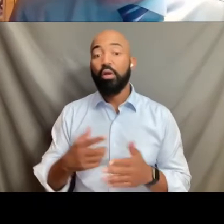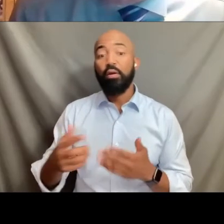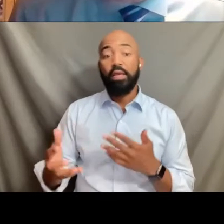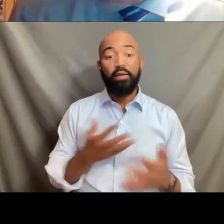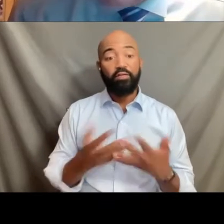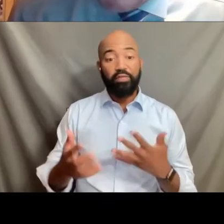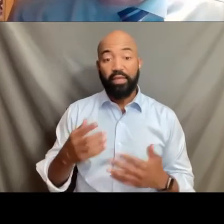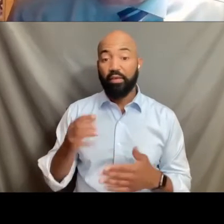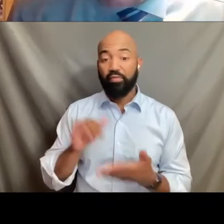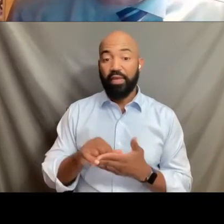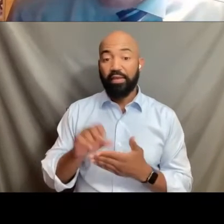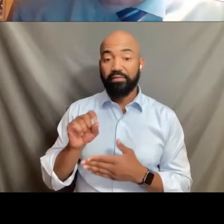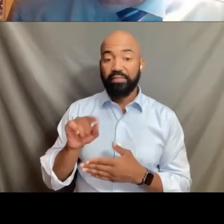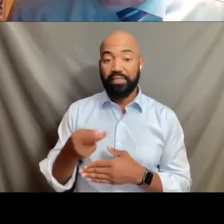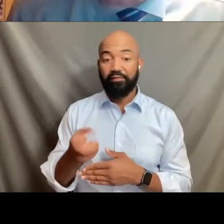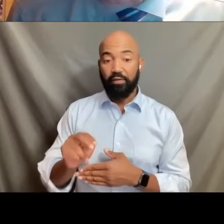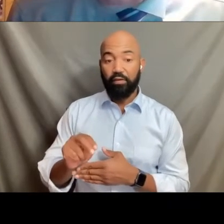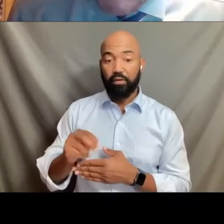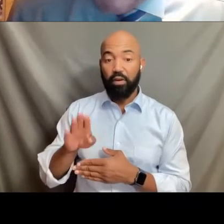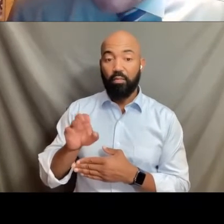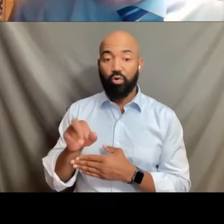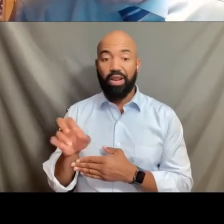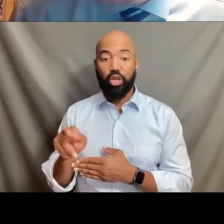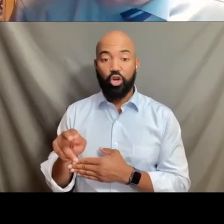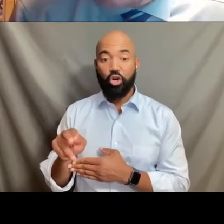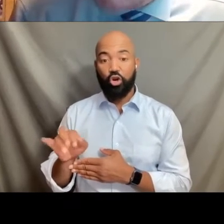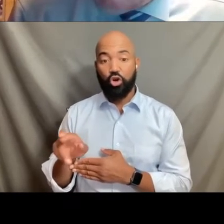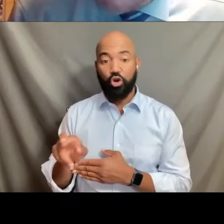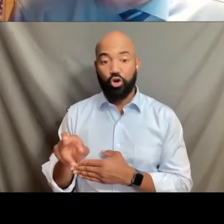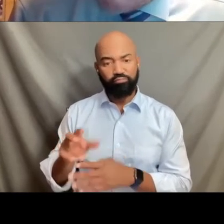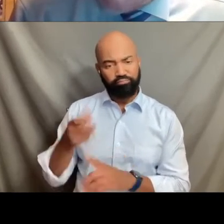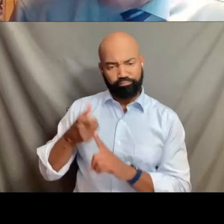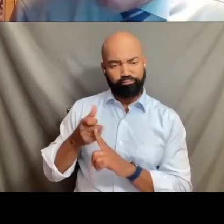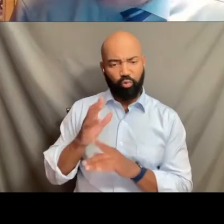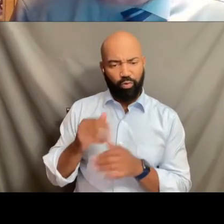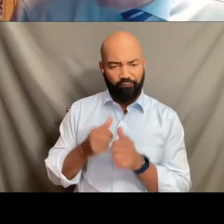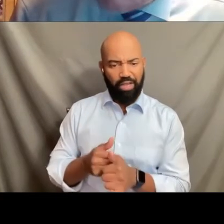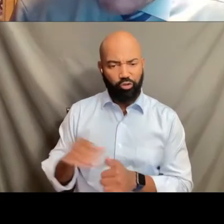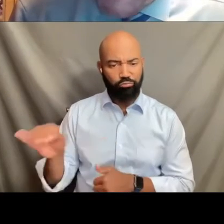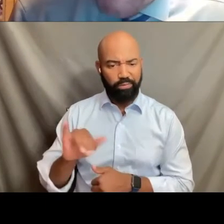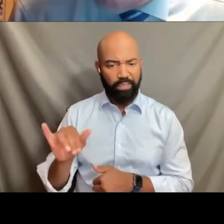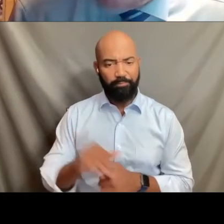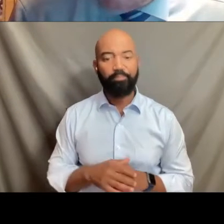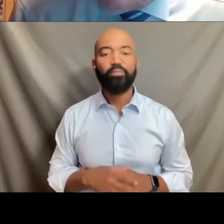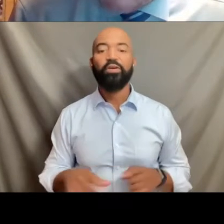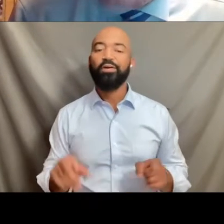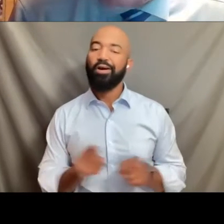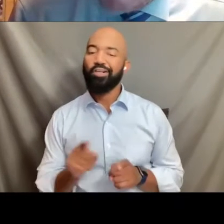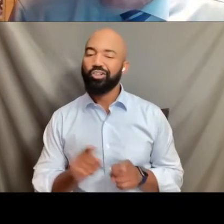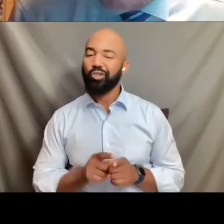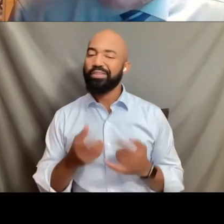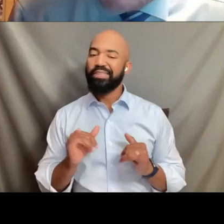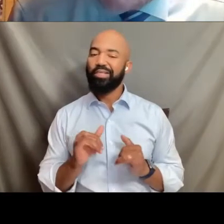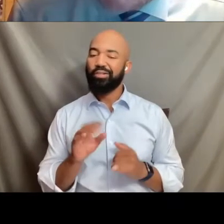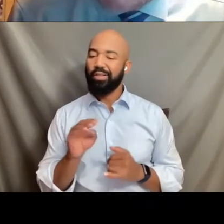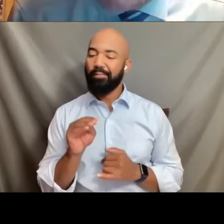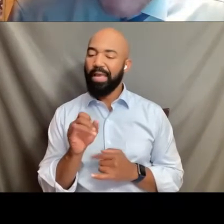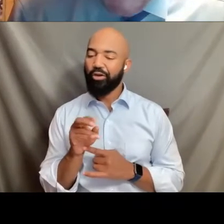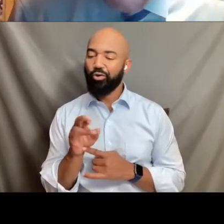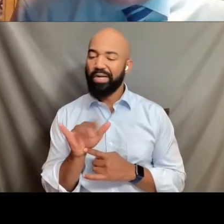to support those kinds of things going forward. She still remains among a minority, a minority of Supreme Court justices.